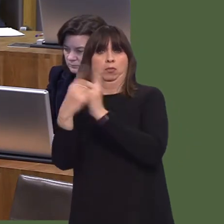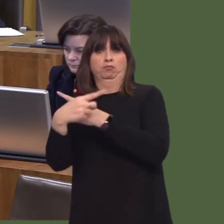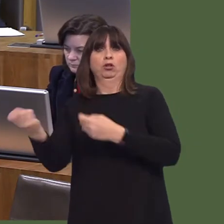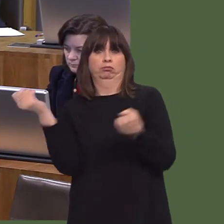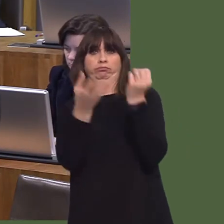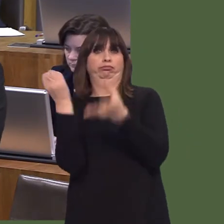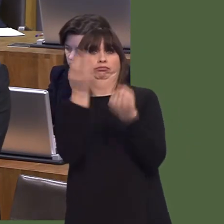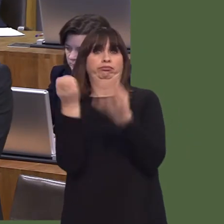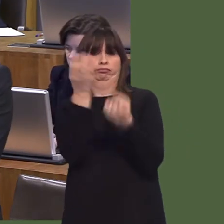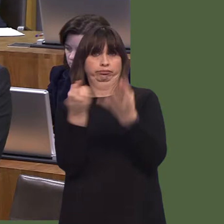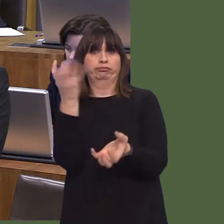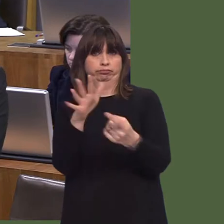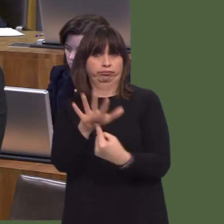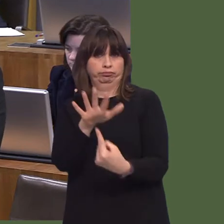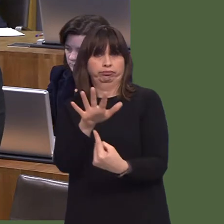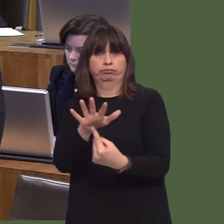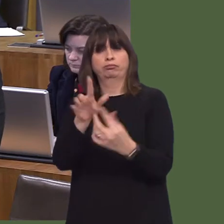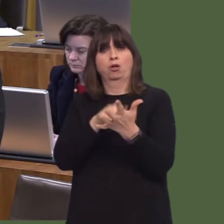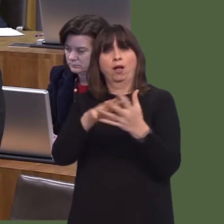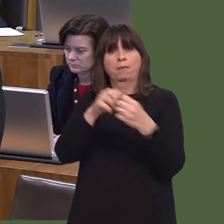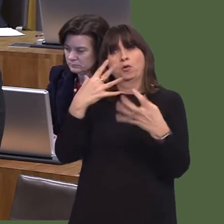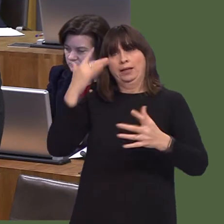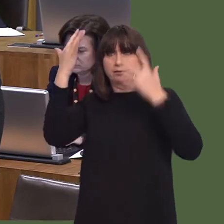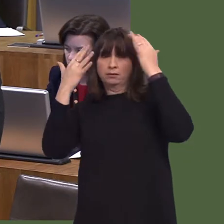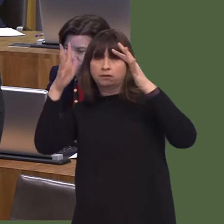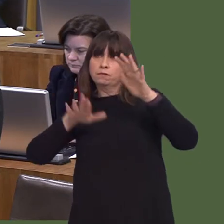making sure they have access to support through Finance Wales, making sure that they have